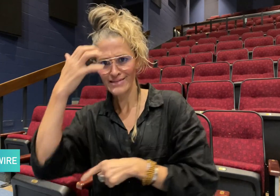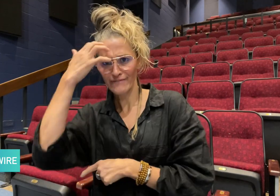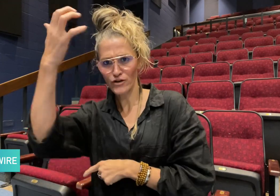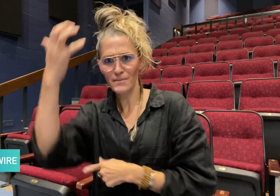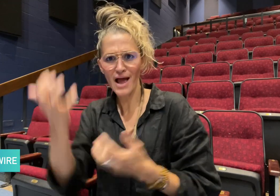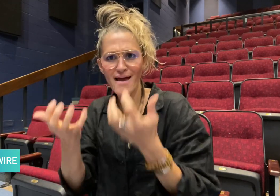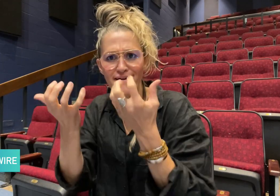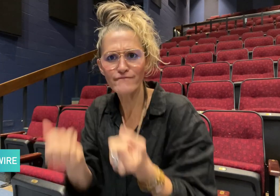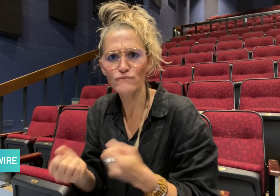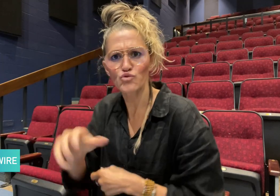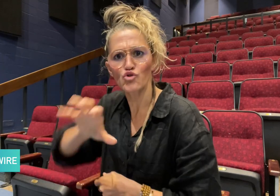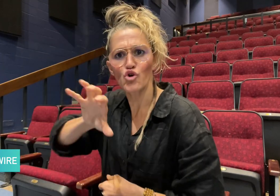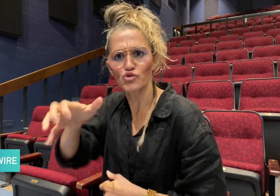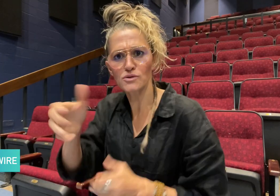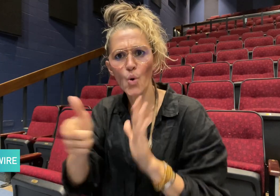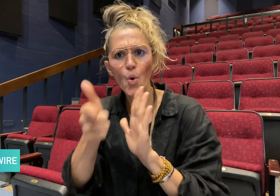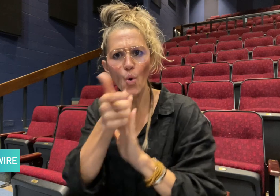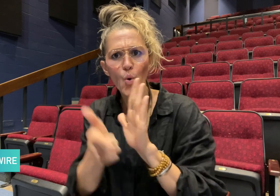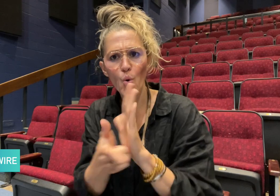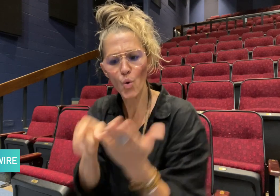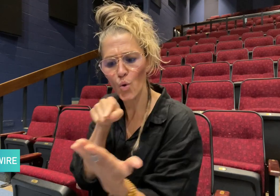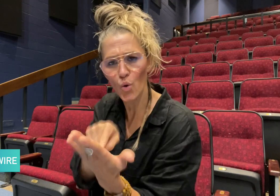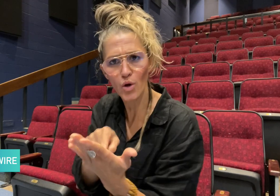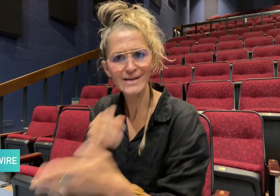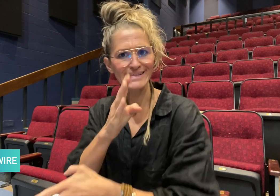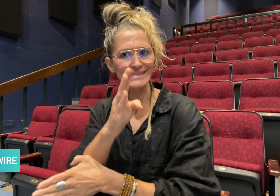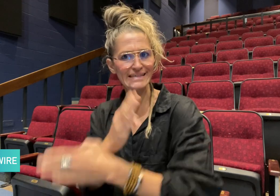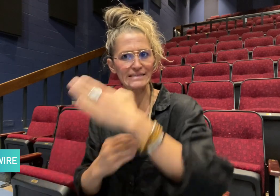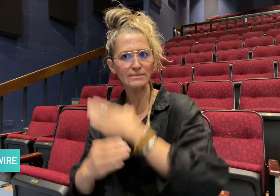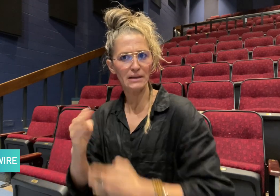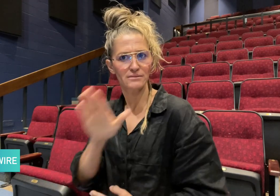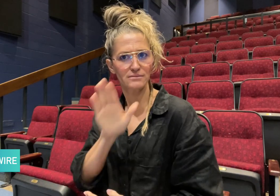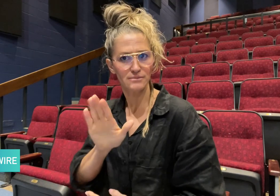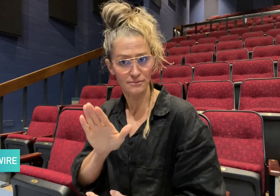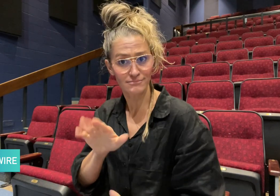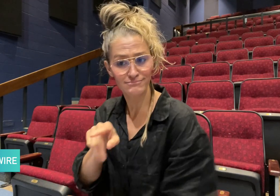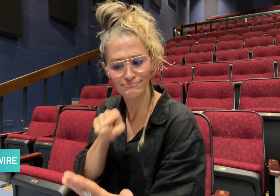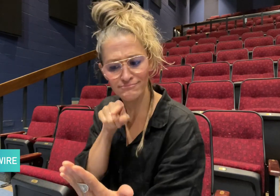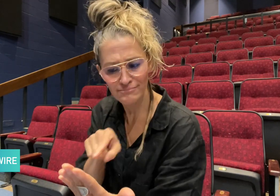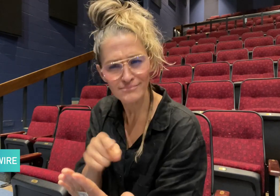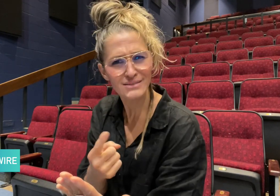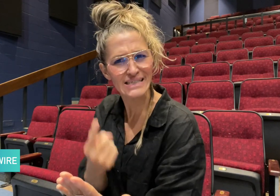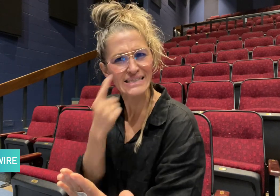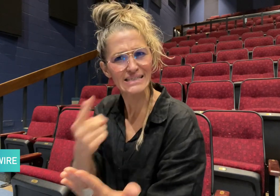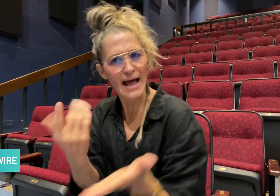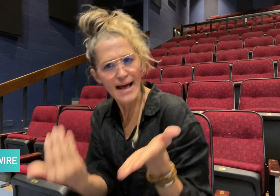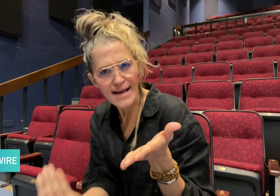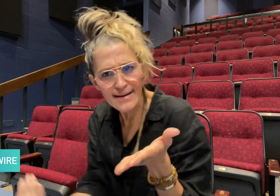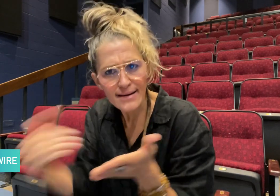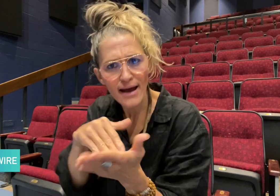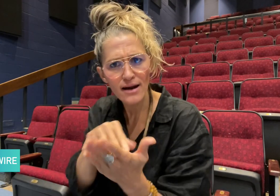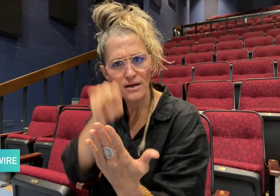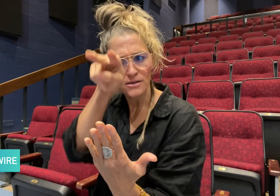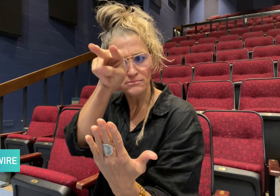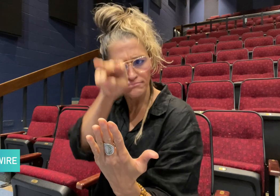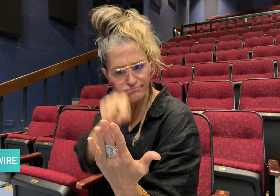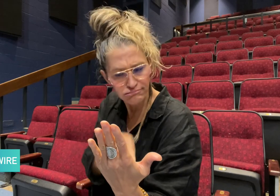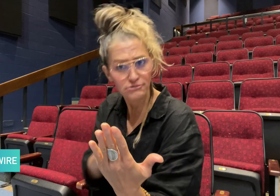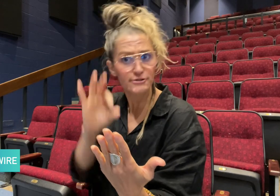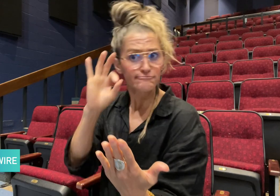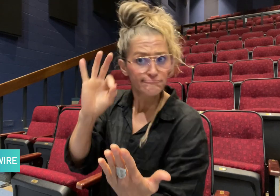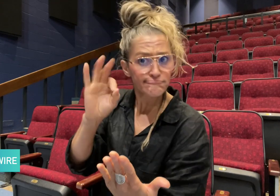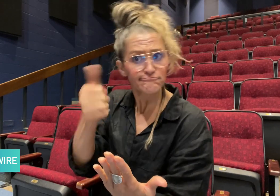they are asking for the Disability Act to be reviewed.